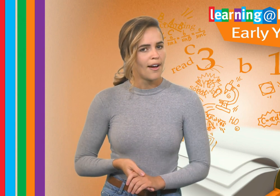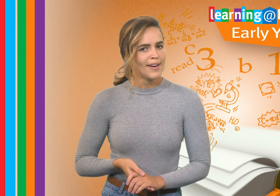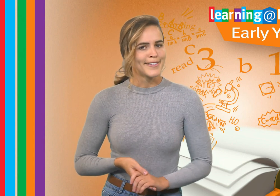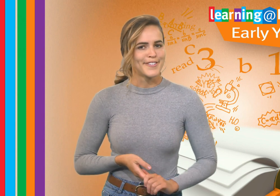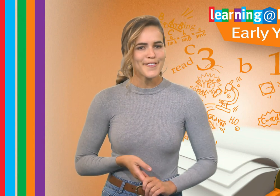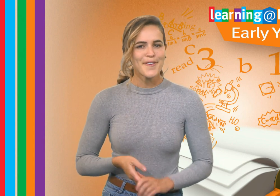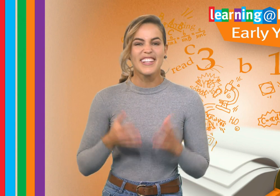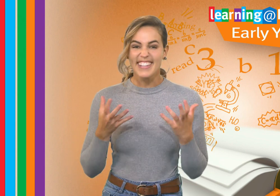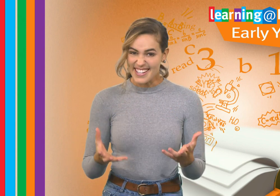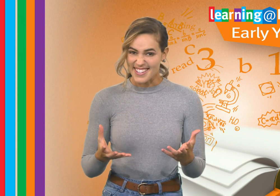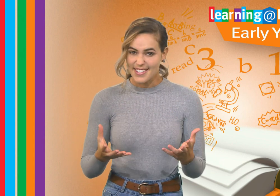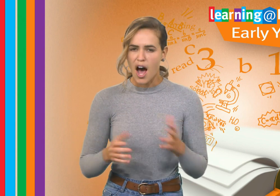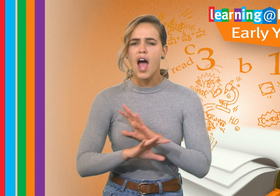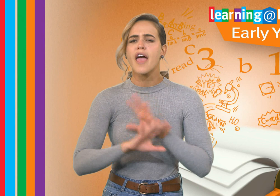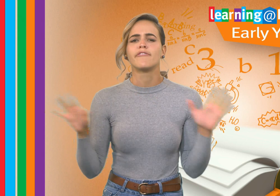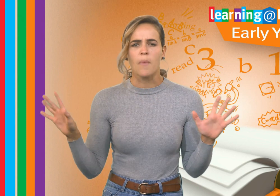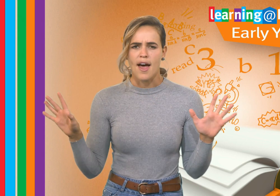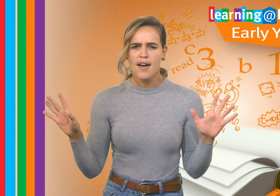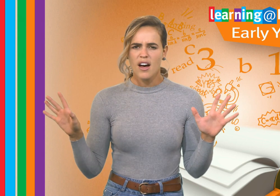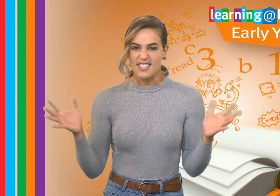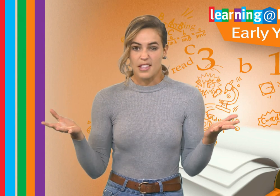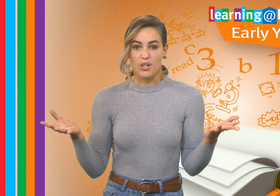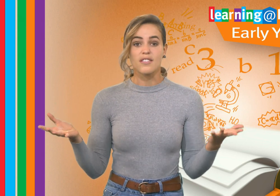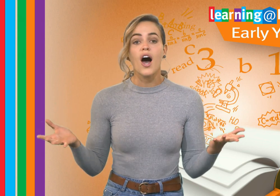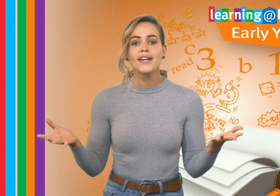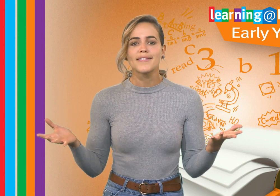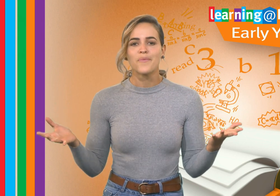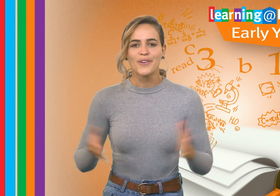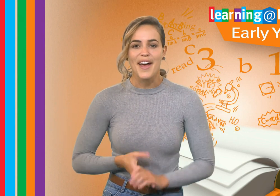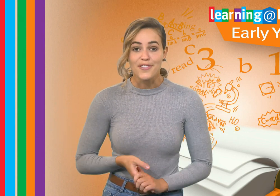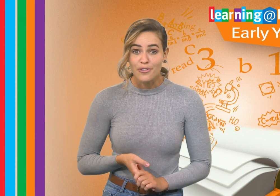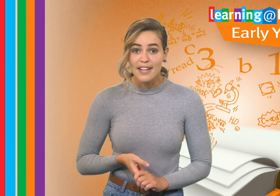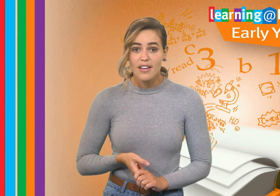Did you know that letters are everywhere? I see them on signs as I walk down the street,